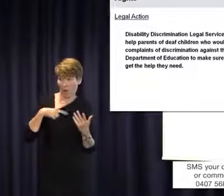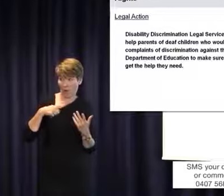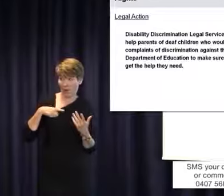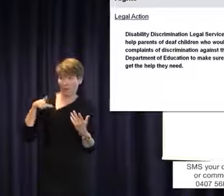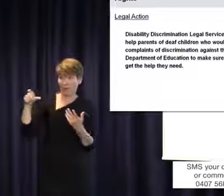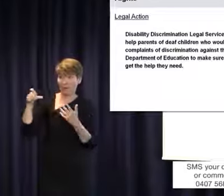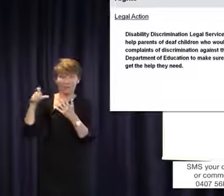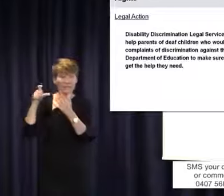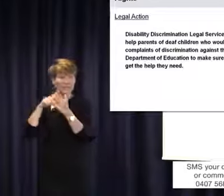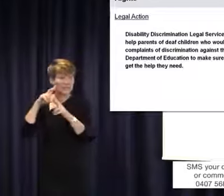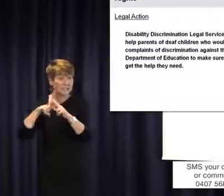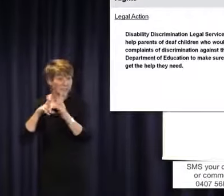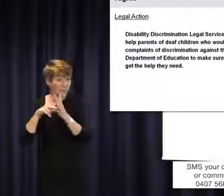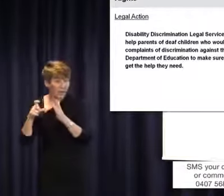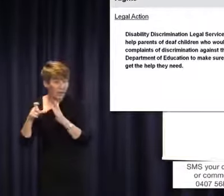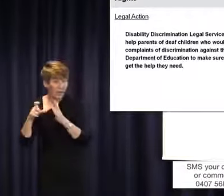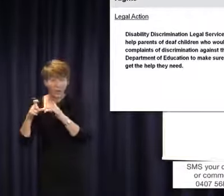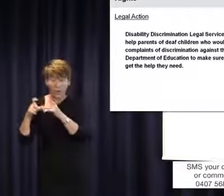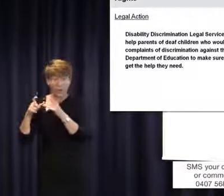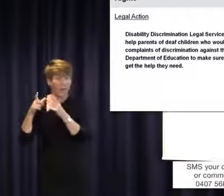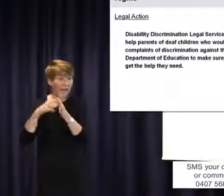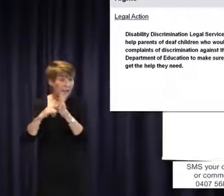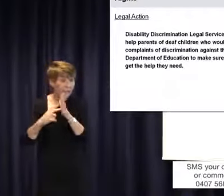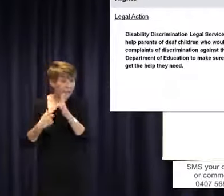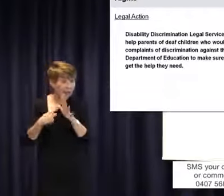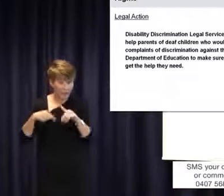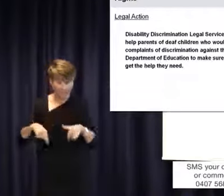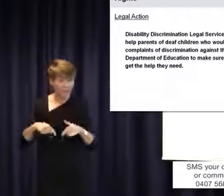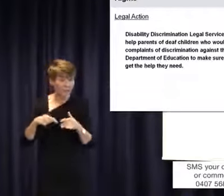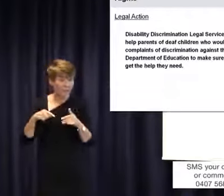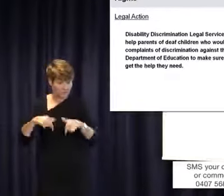together today is because decades later we still don't have these rights, we still have